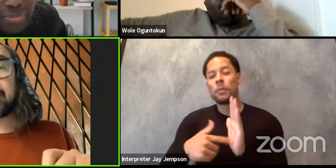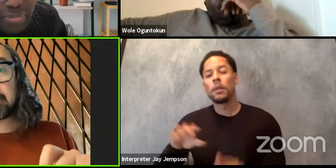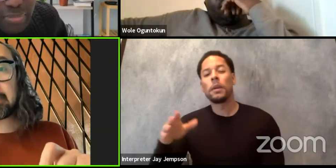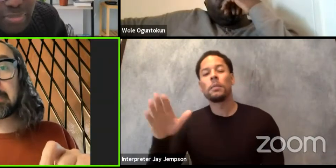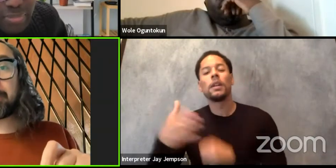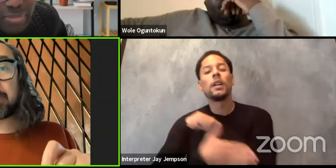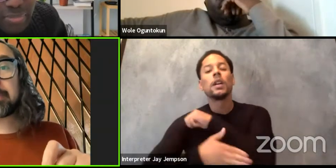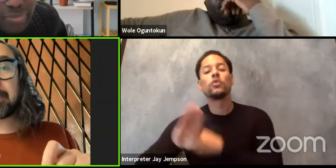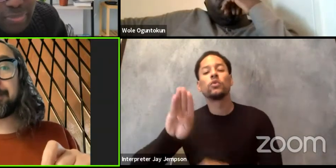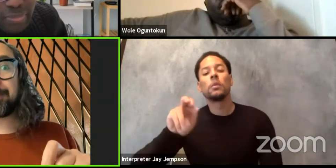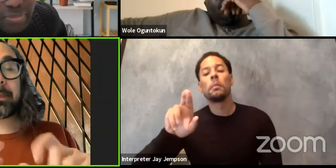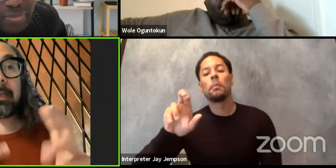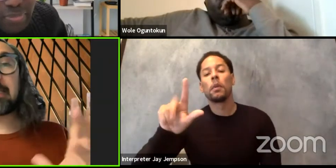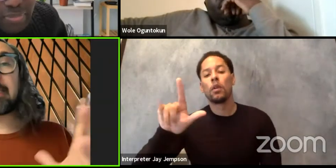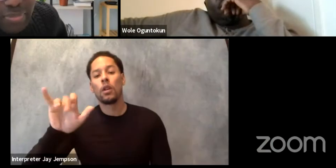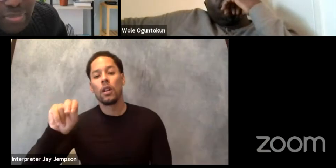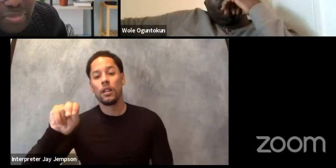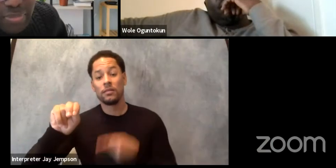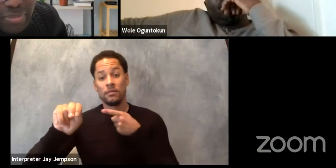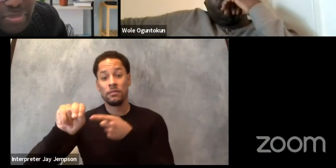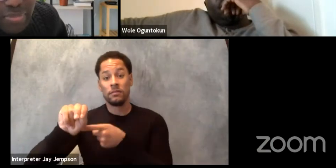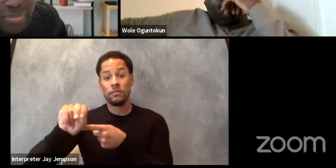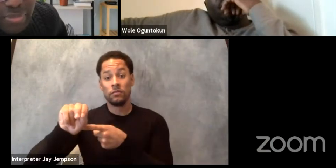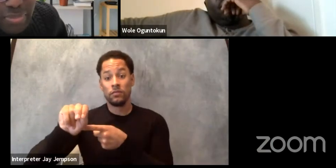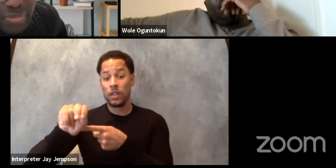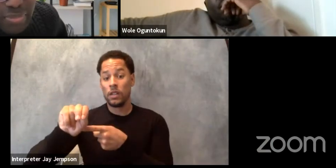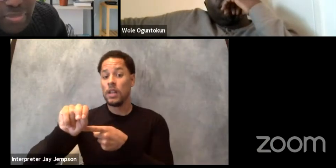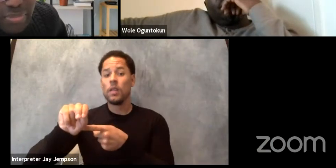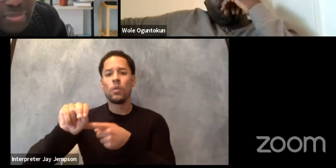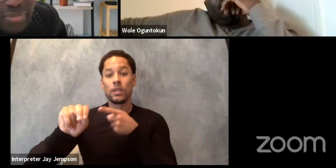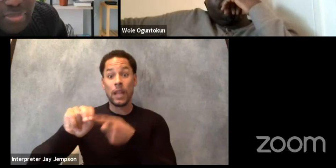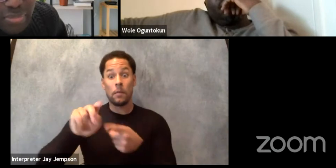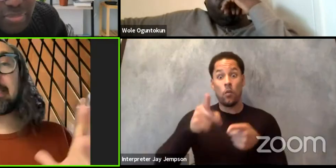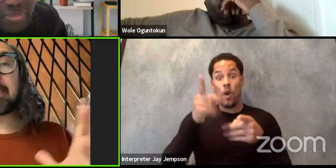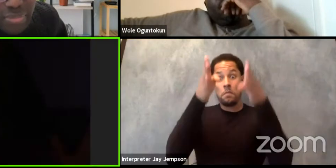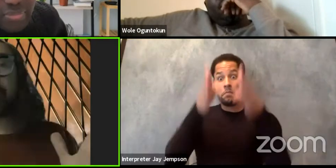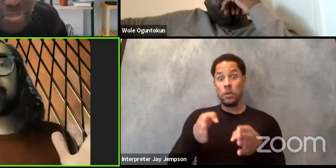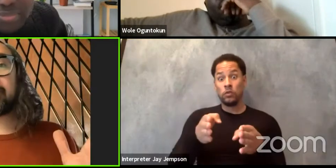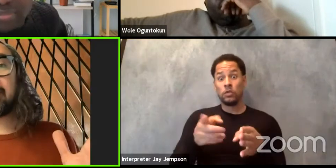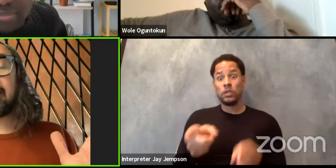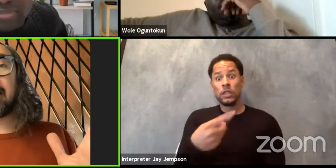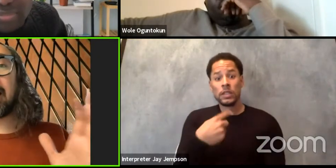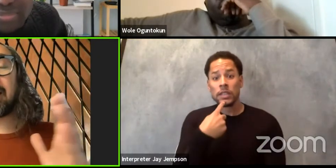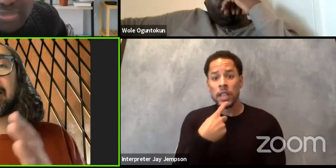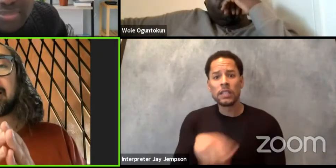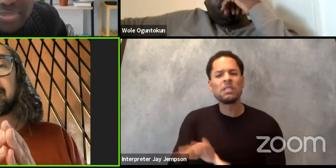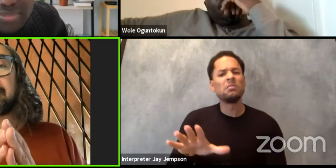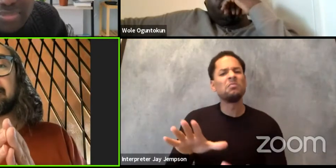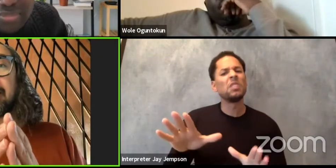This is the person that claims they have an understanding of anything basically.